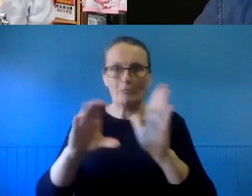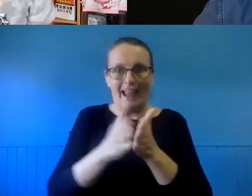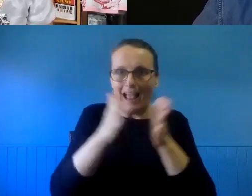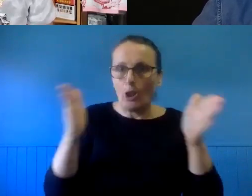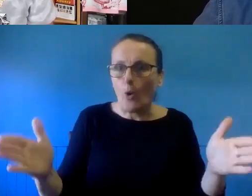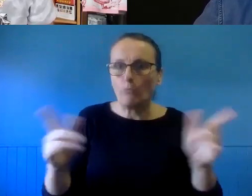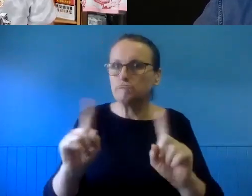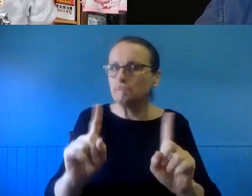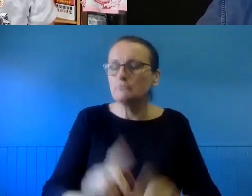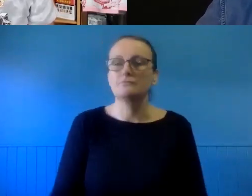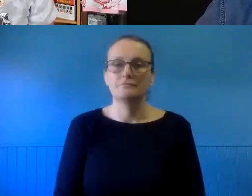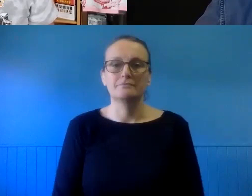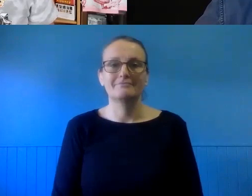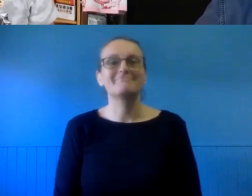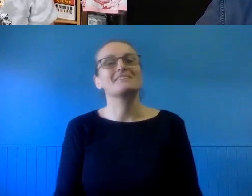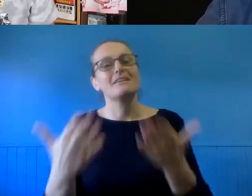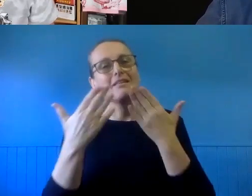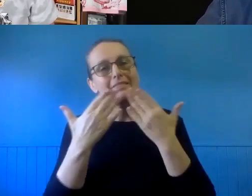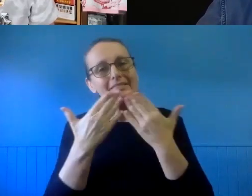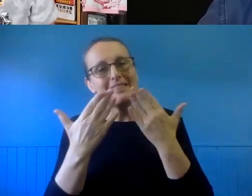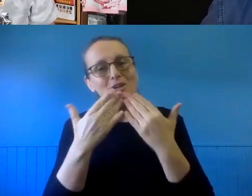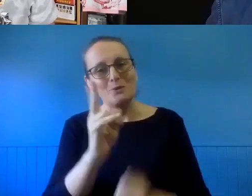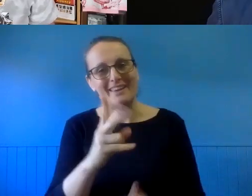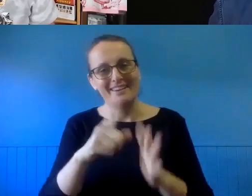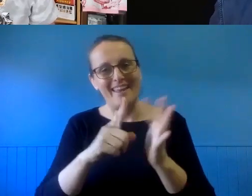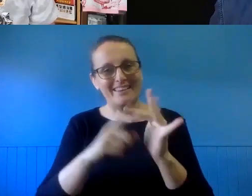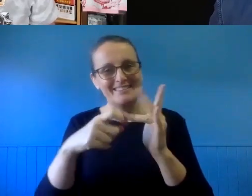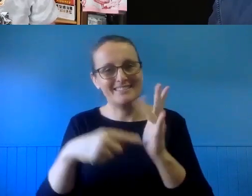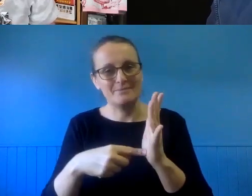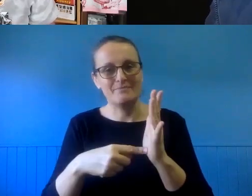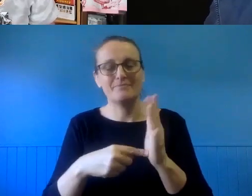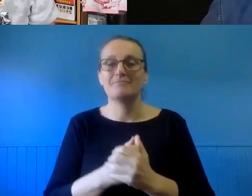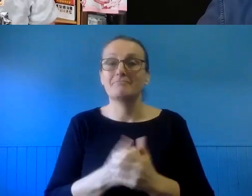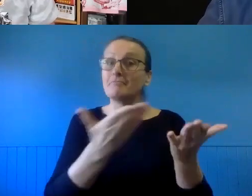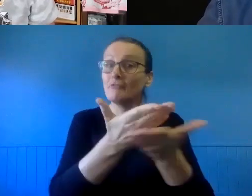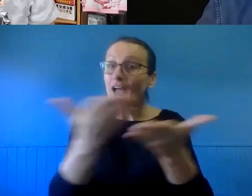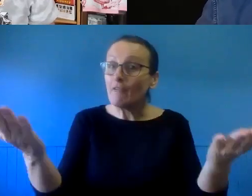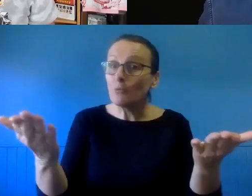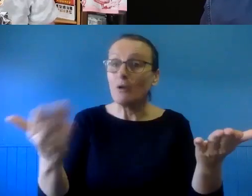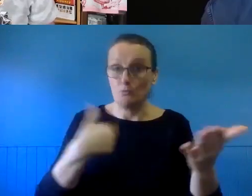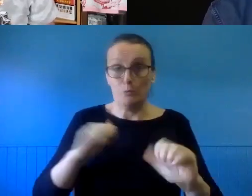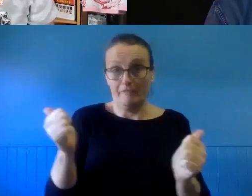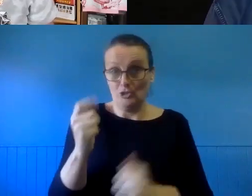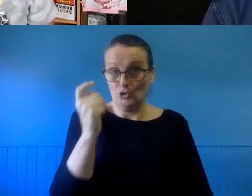Great! Thank you, again, Elliott. Listen, everyone before we go, a reminder that next